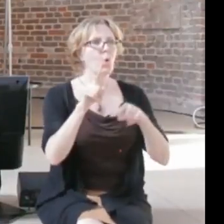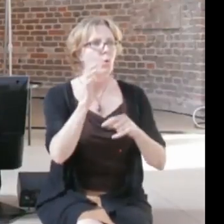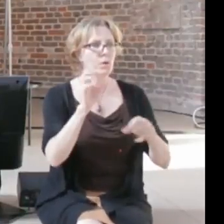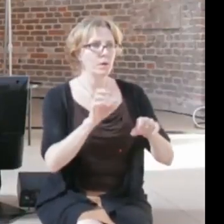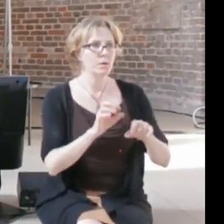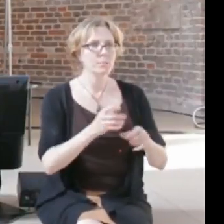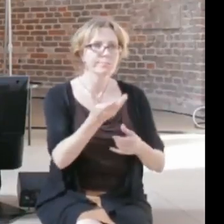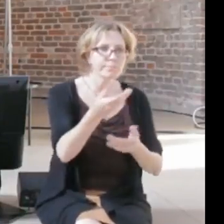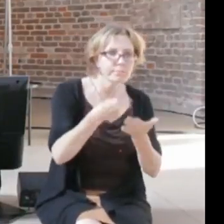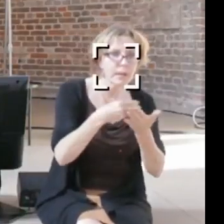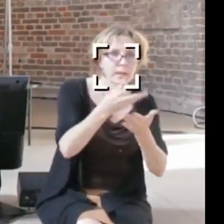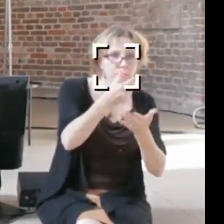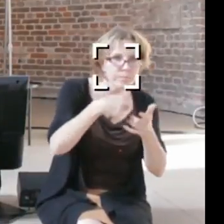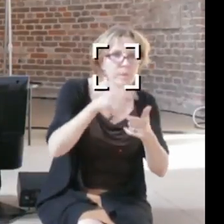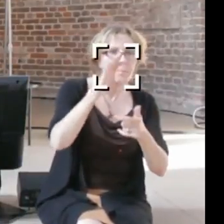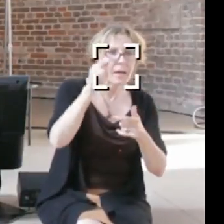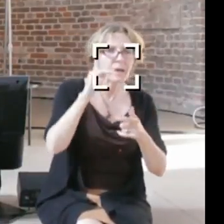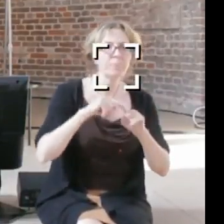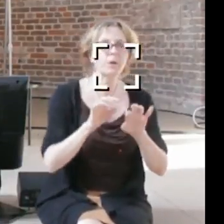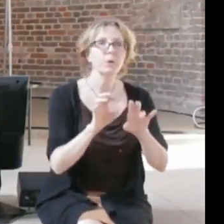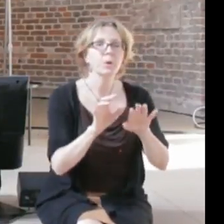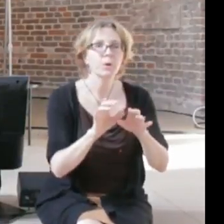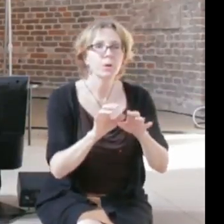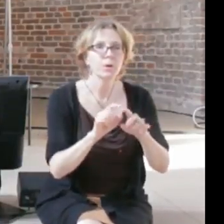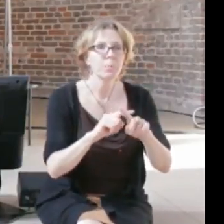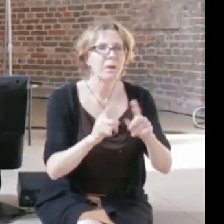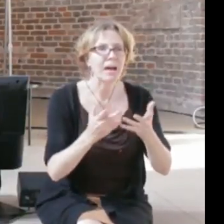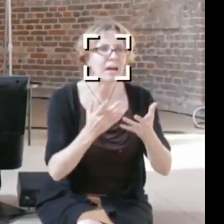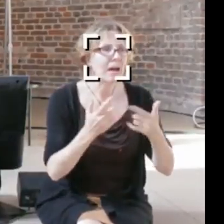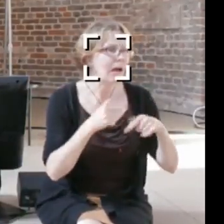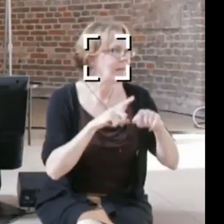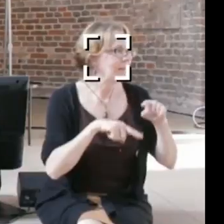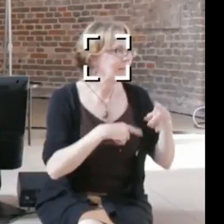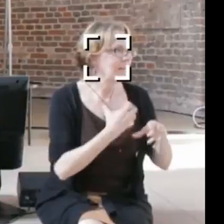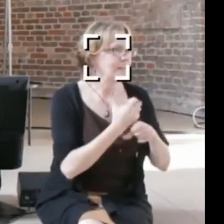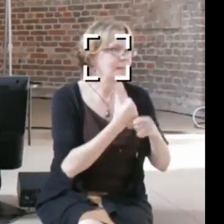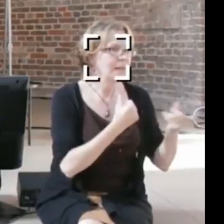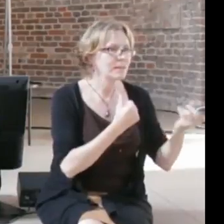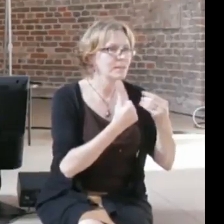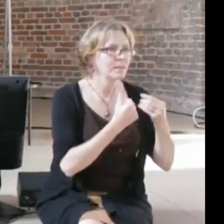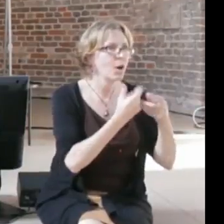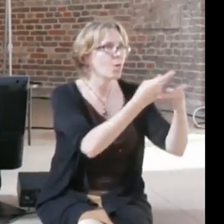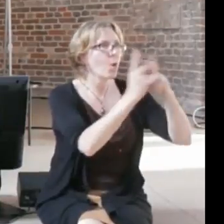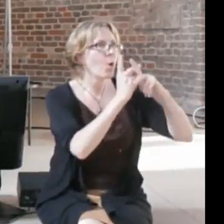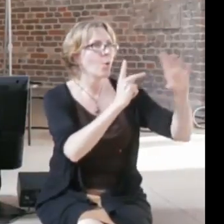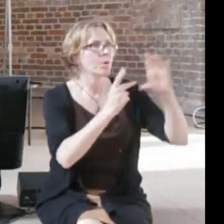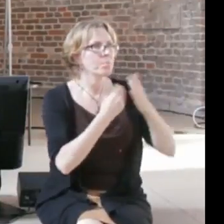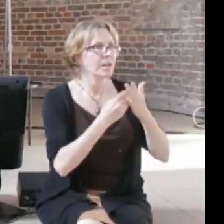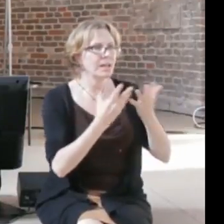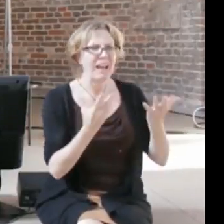credit anywhere I'm reduced in my chances and opportunities, and today it's algorithms,